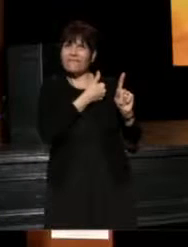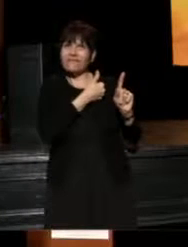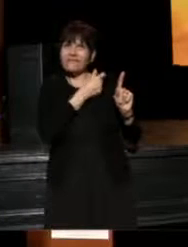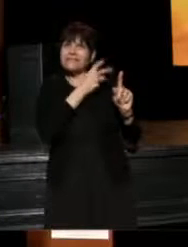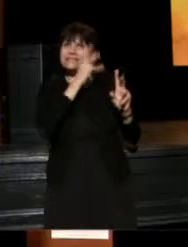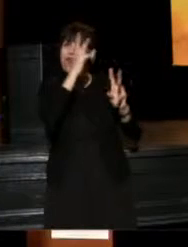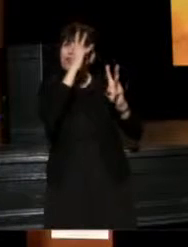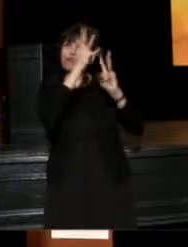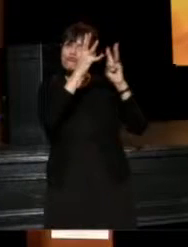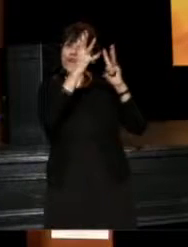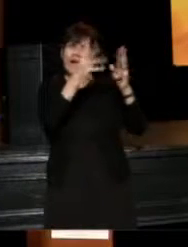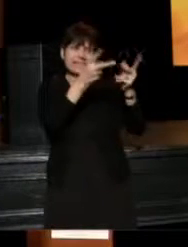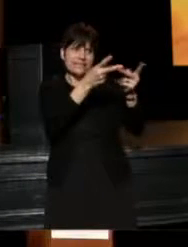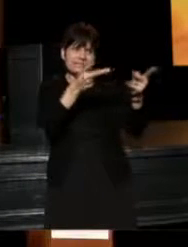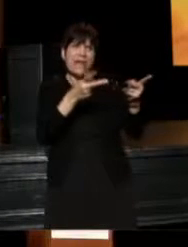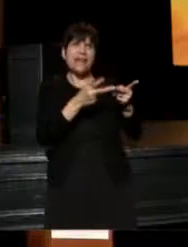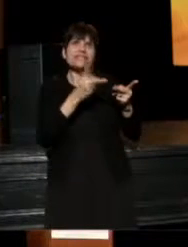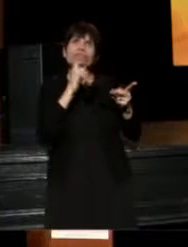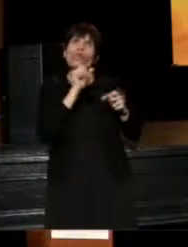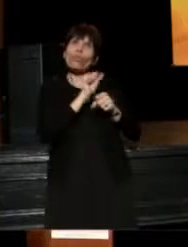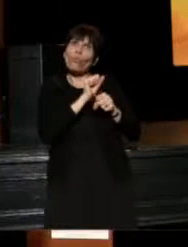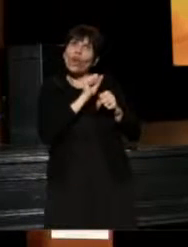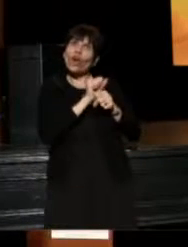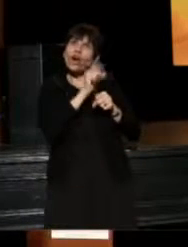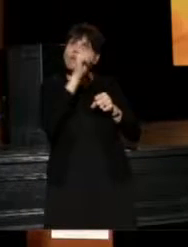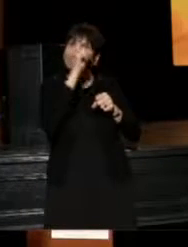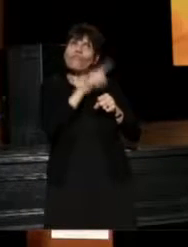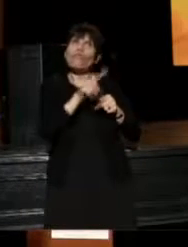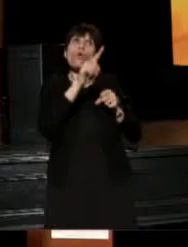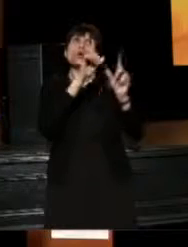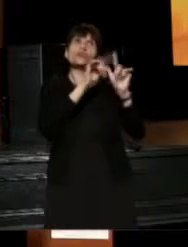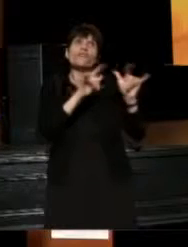for the work and for diverse voices,